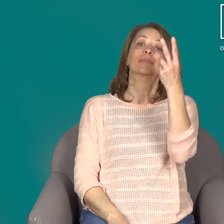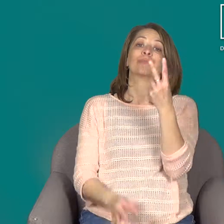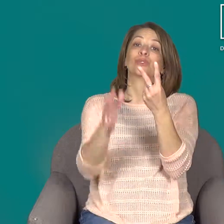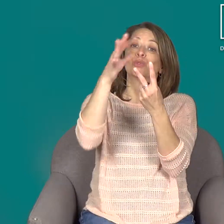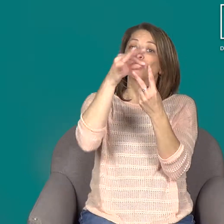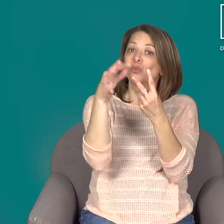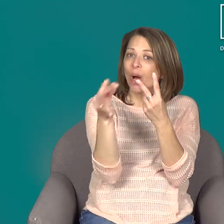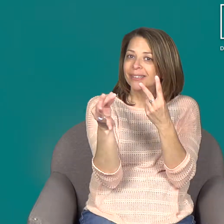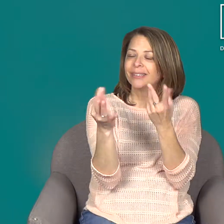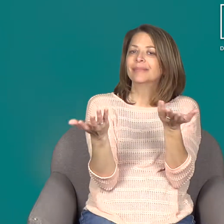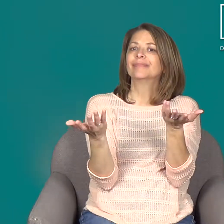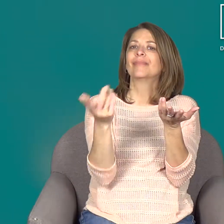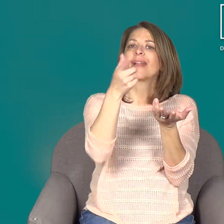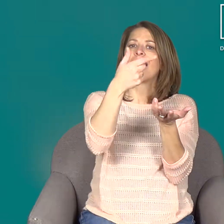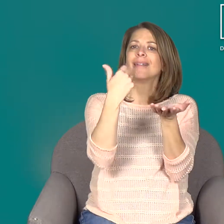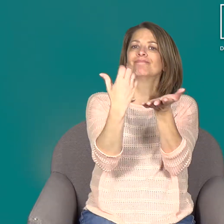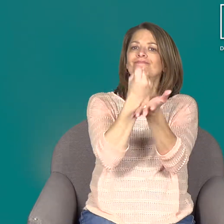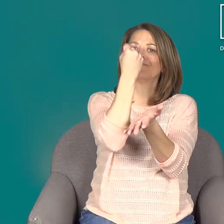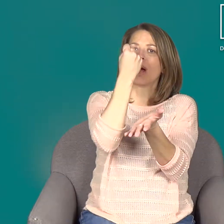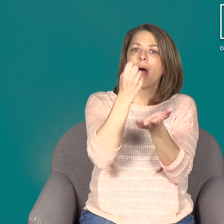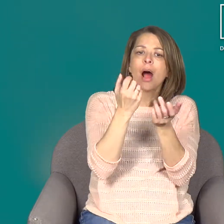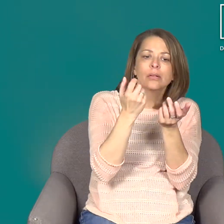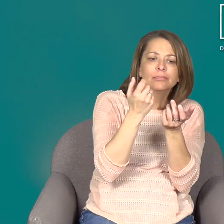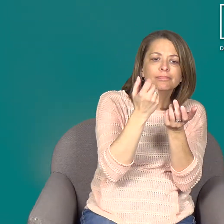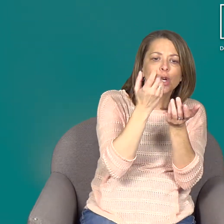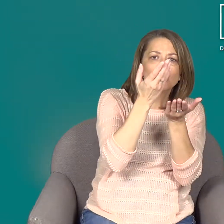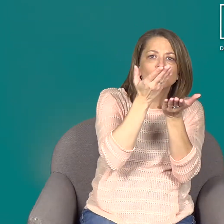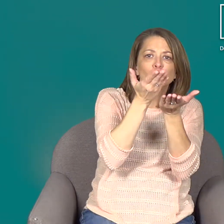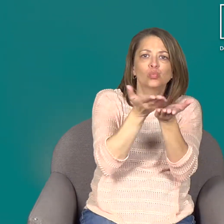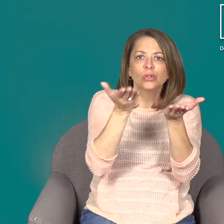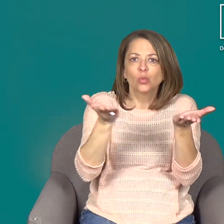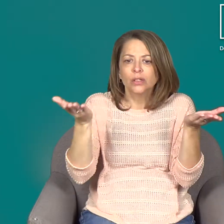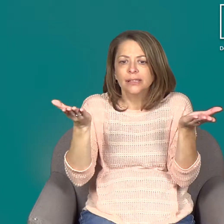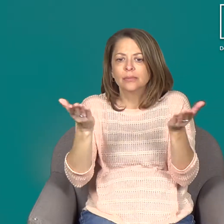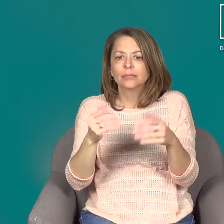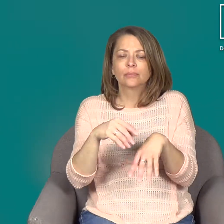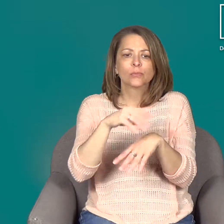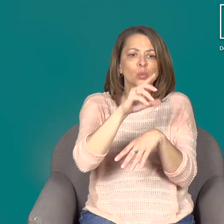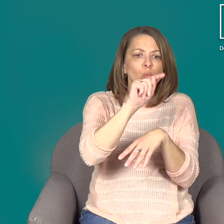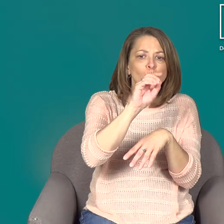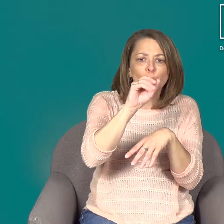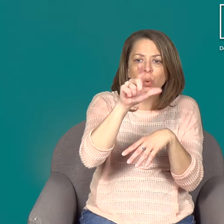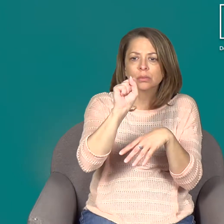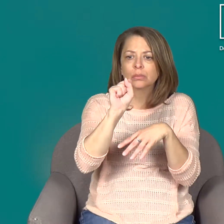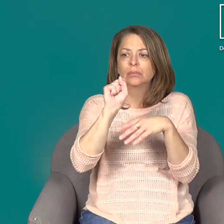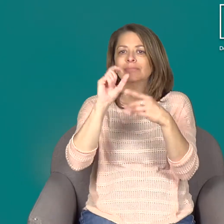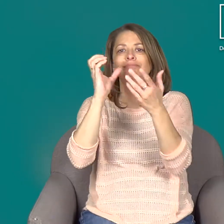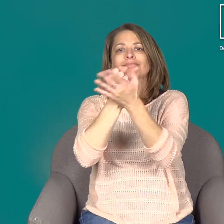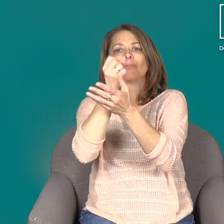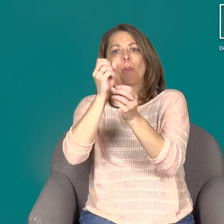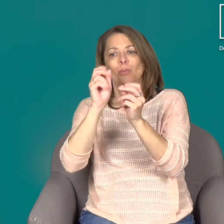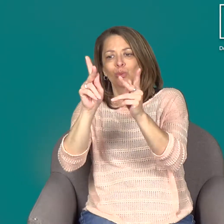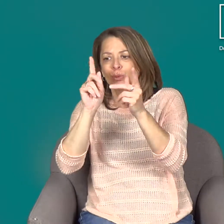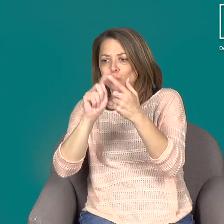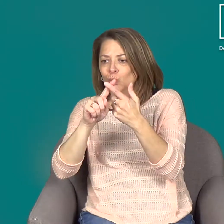Choices. You can take advantage of our resources, tools,and opportunities that